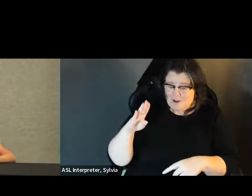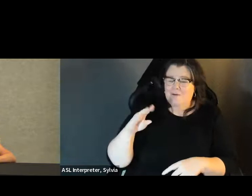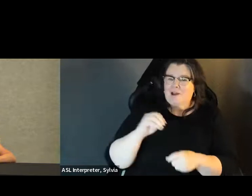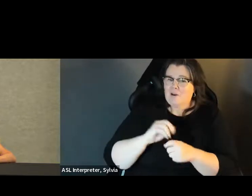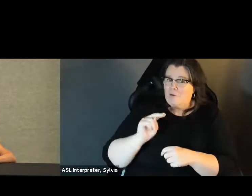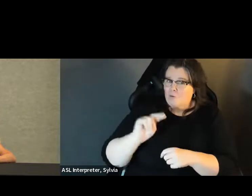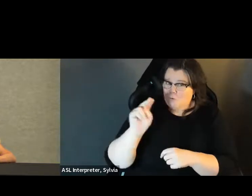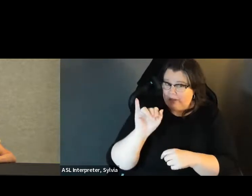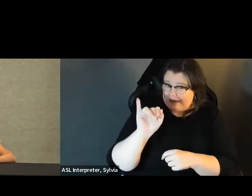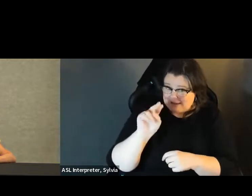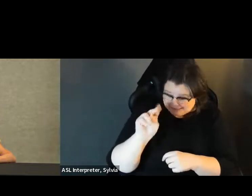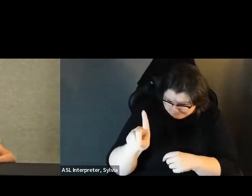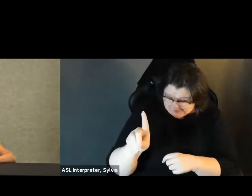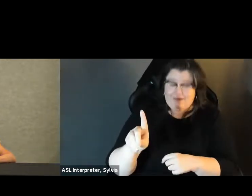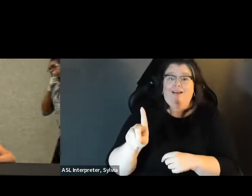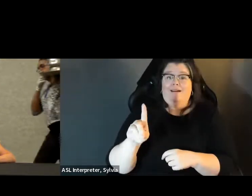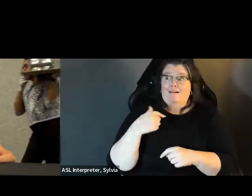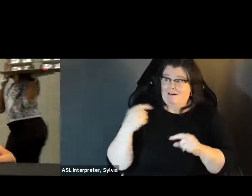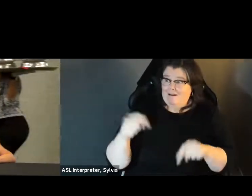virtually as well. The folks at my table in the back